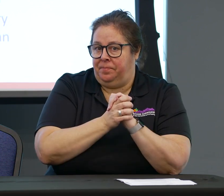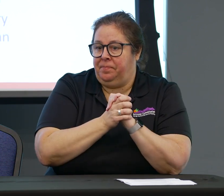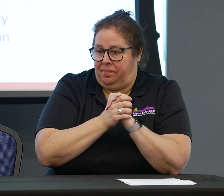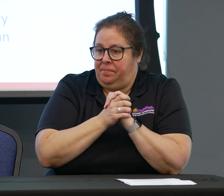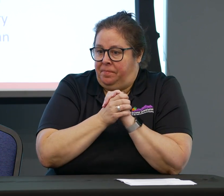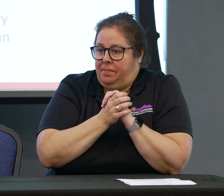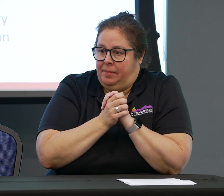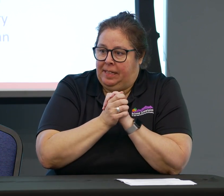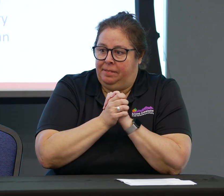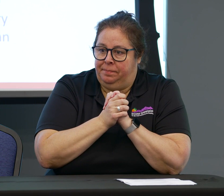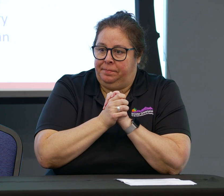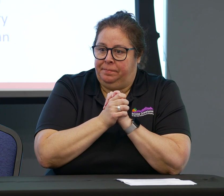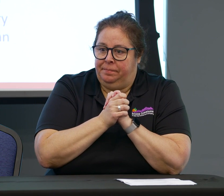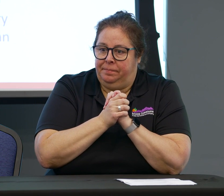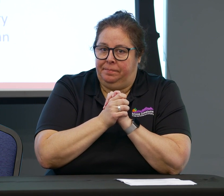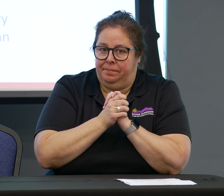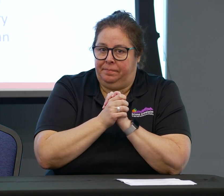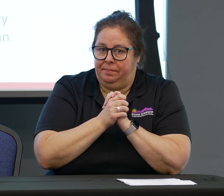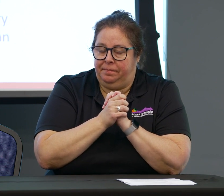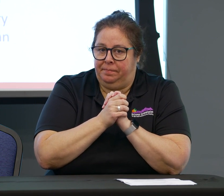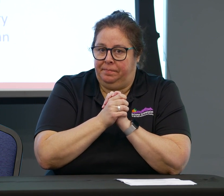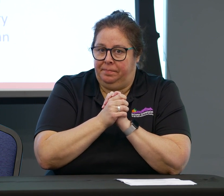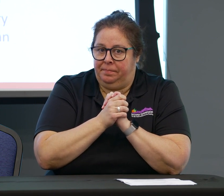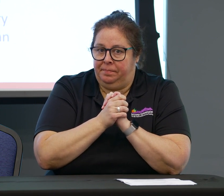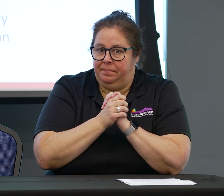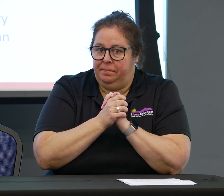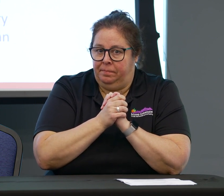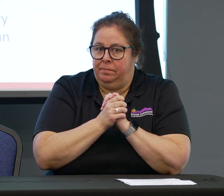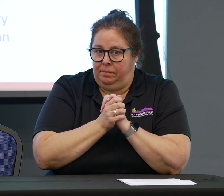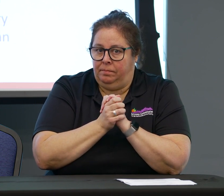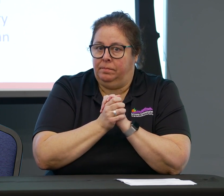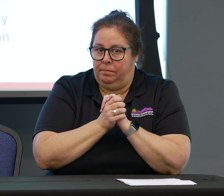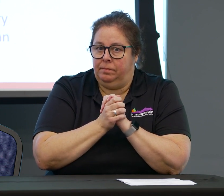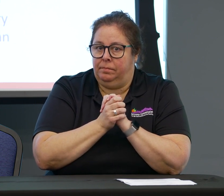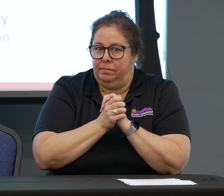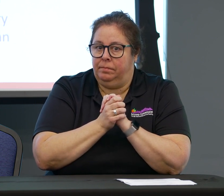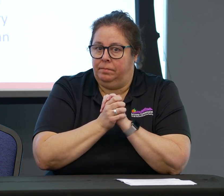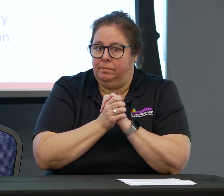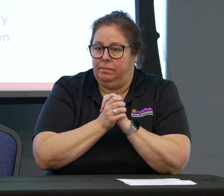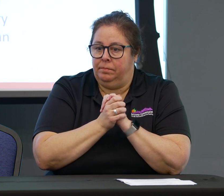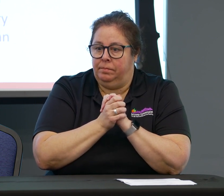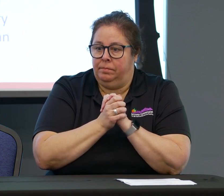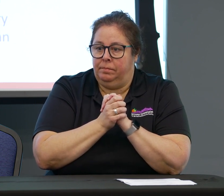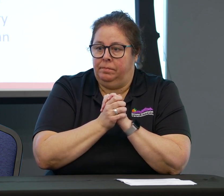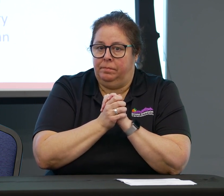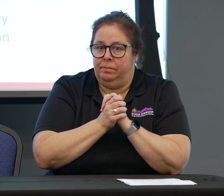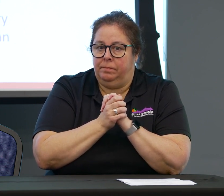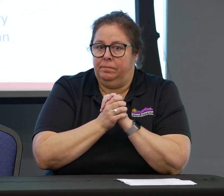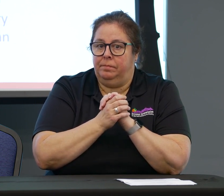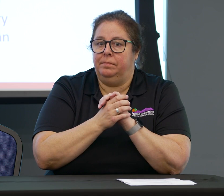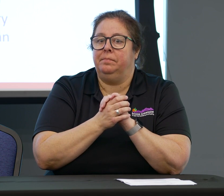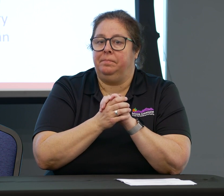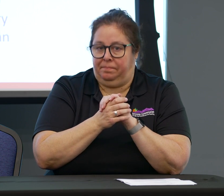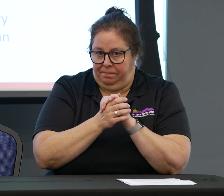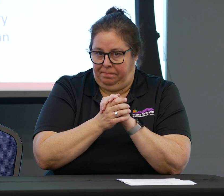And so working with a CDI, a certified deaf interpreter, in those situations with deaf children is the best way to provide access.